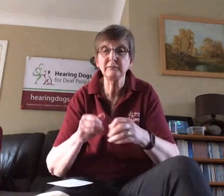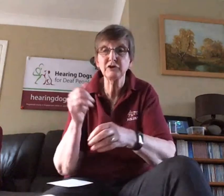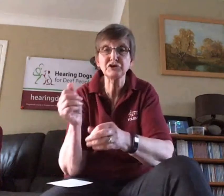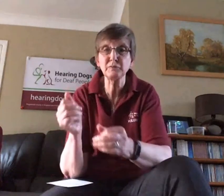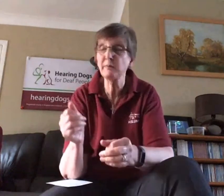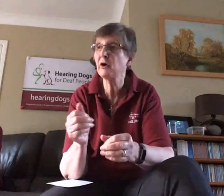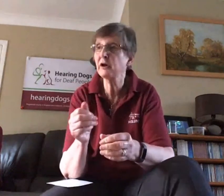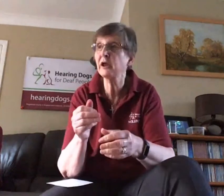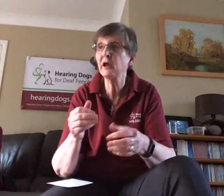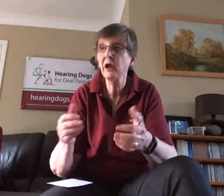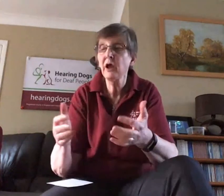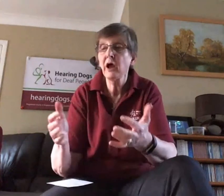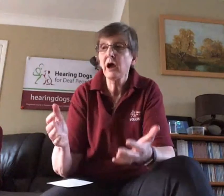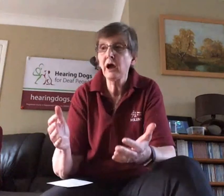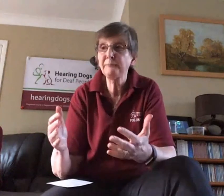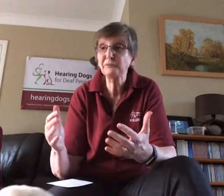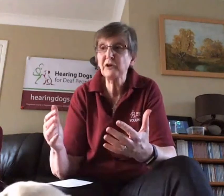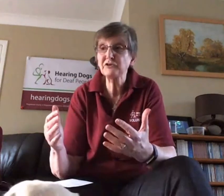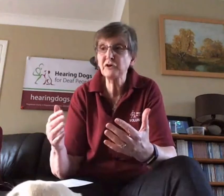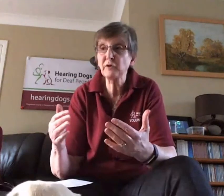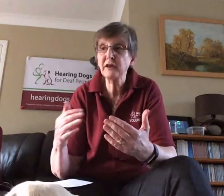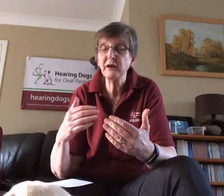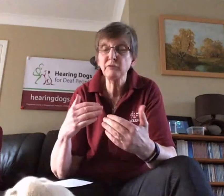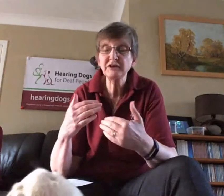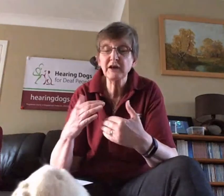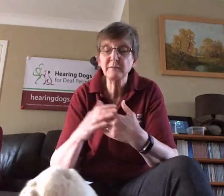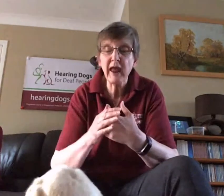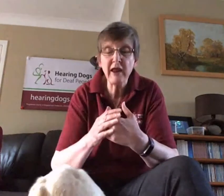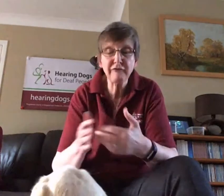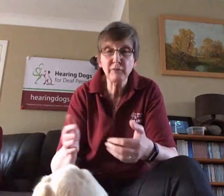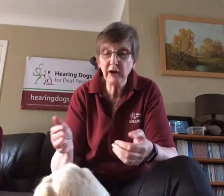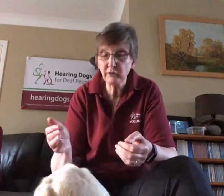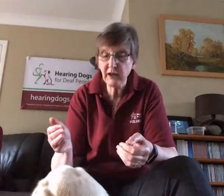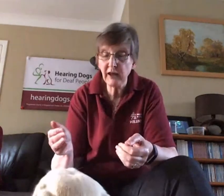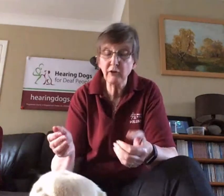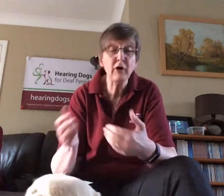supermarket, so again we take them everywhere that we can.